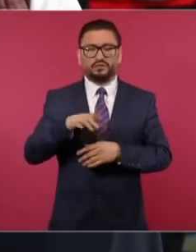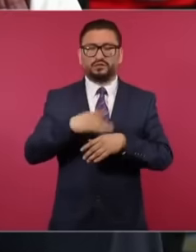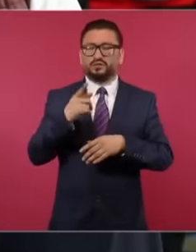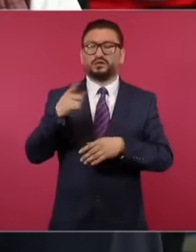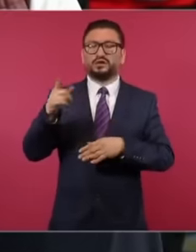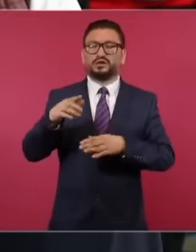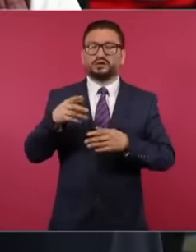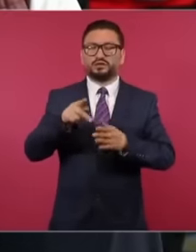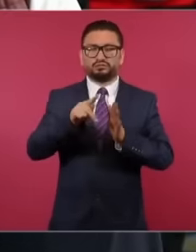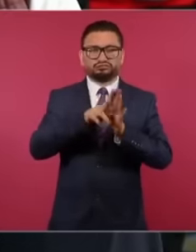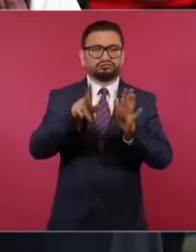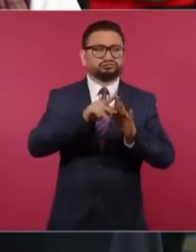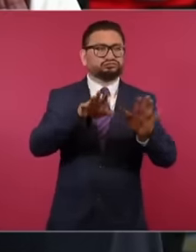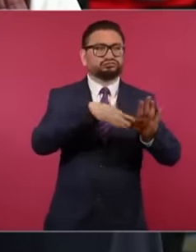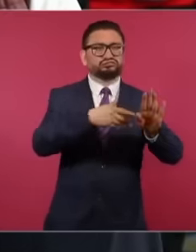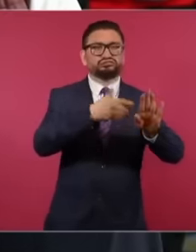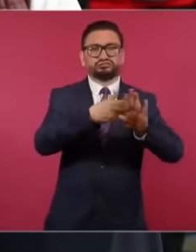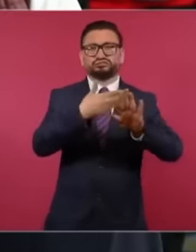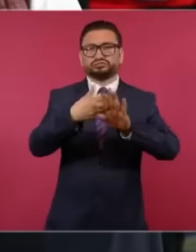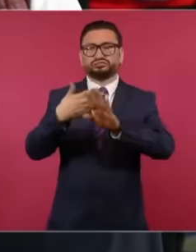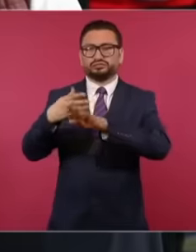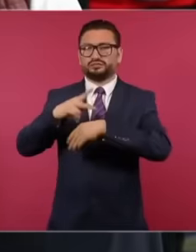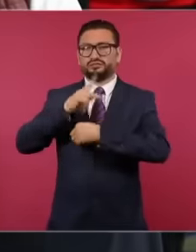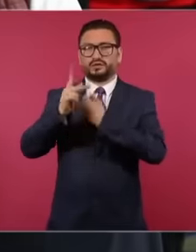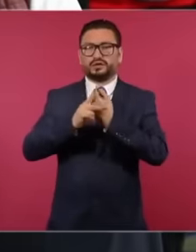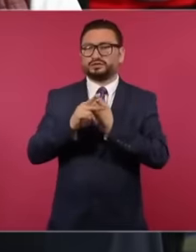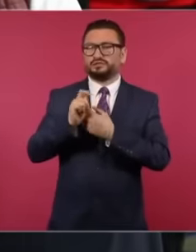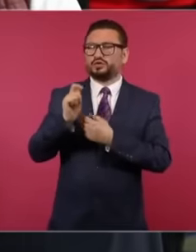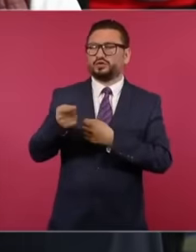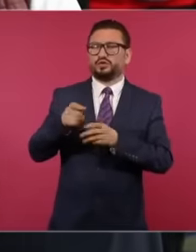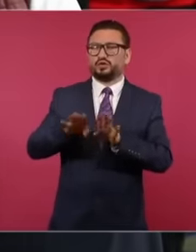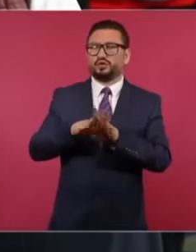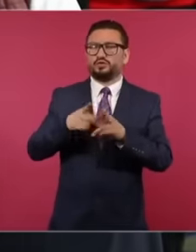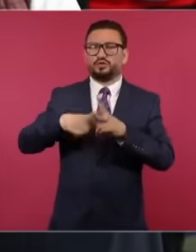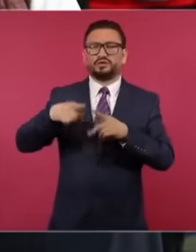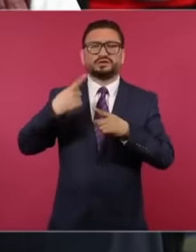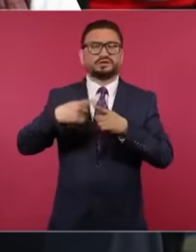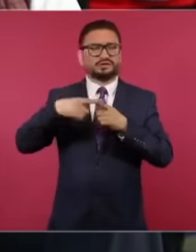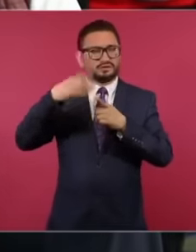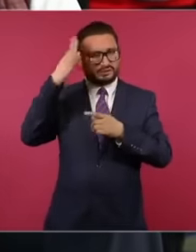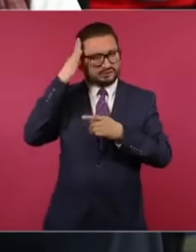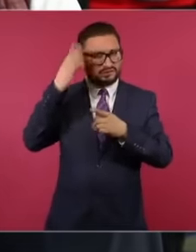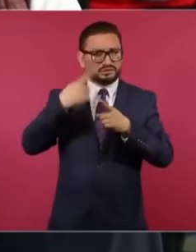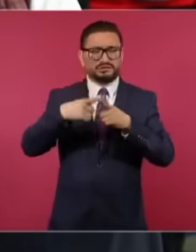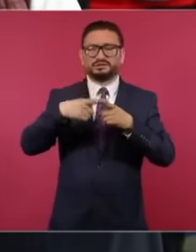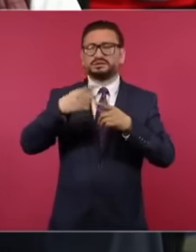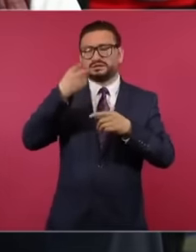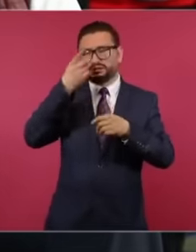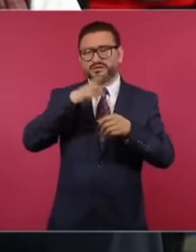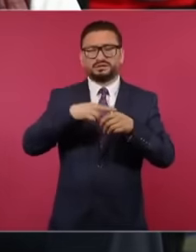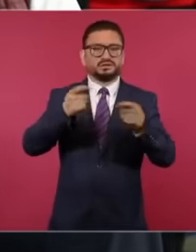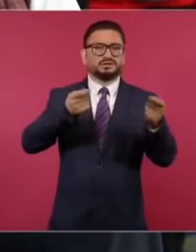the most opaque media outlets in the country, no one knows. who directs it who coordinates it who finances it